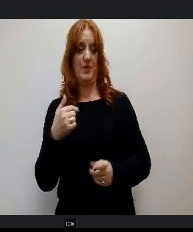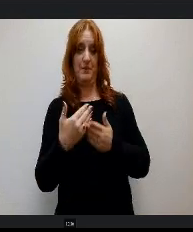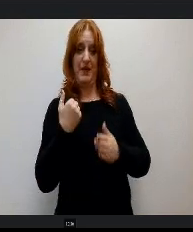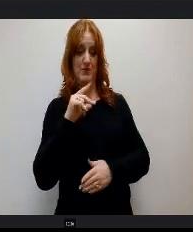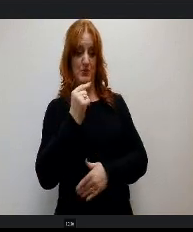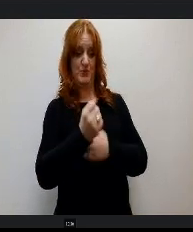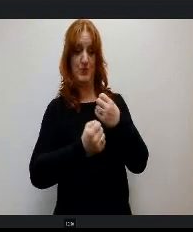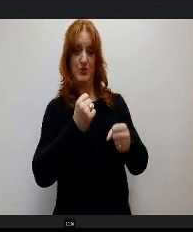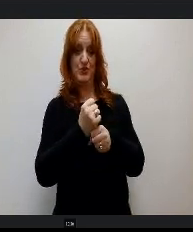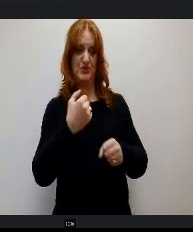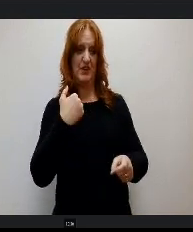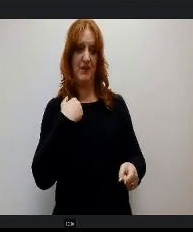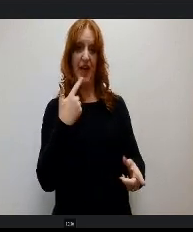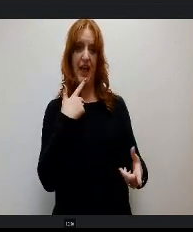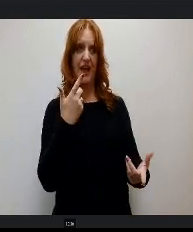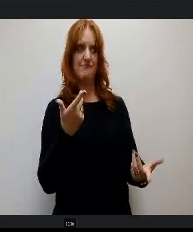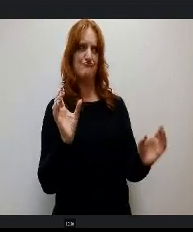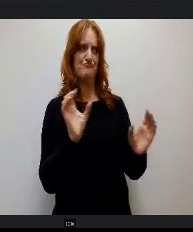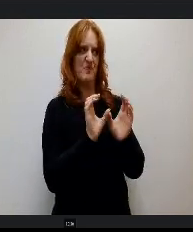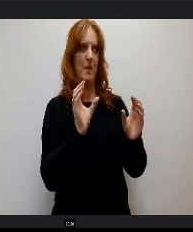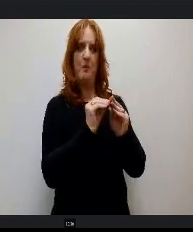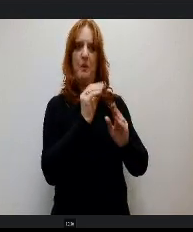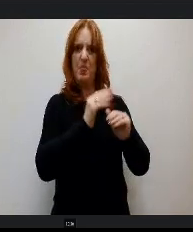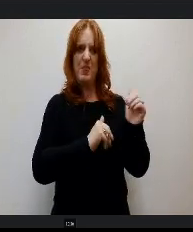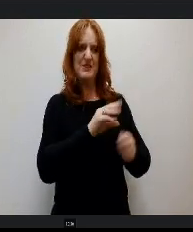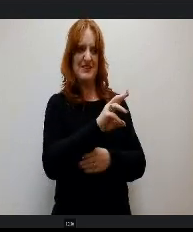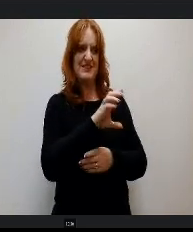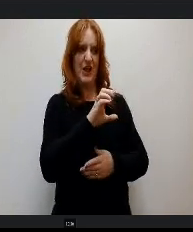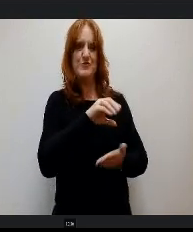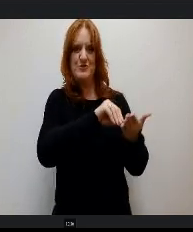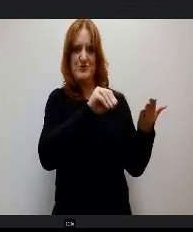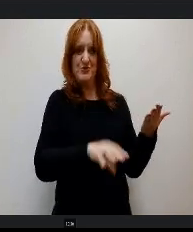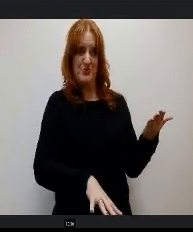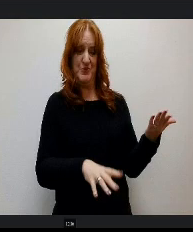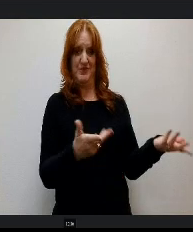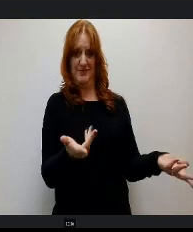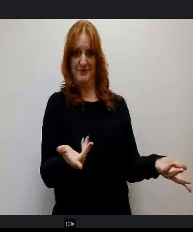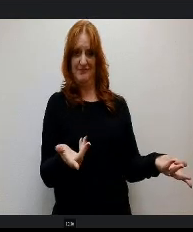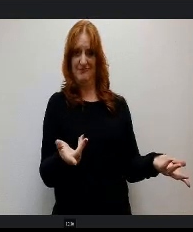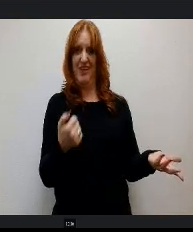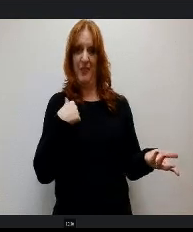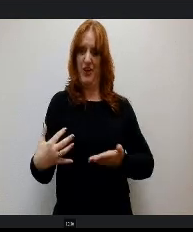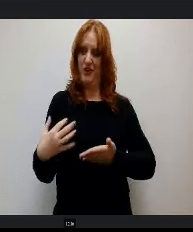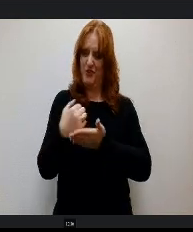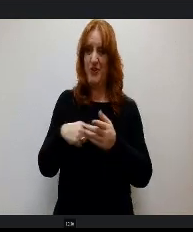Certified over 600 students They can earn college credit for that and.